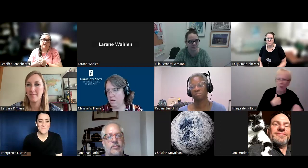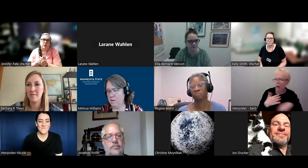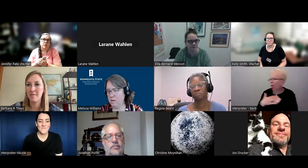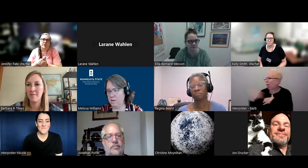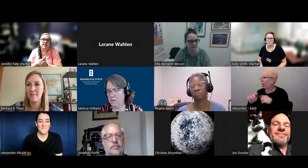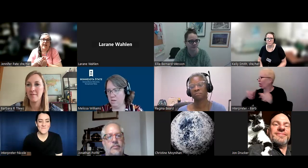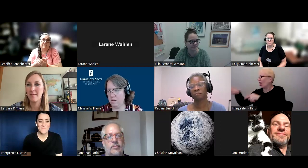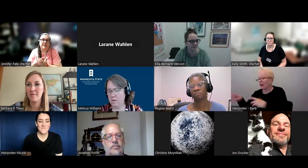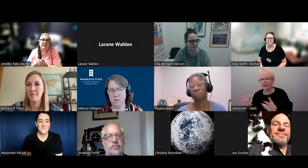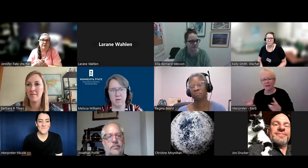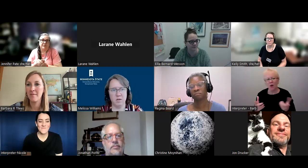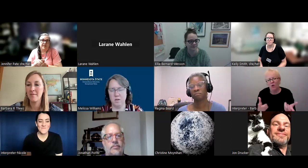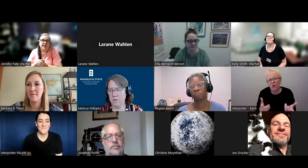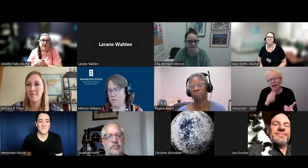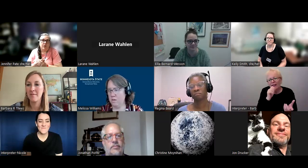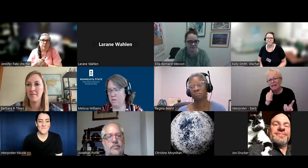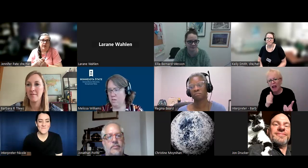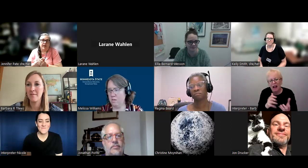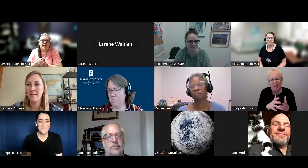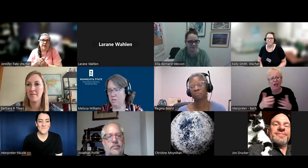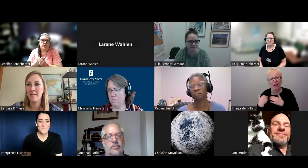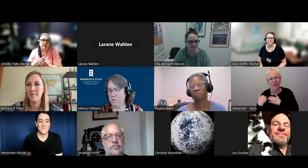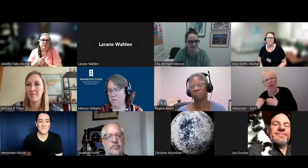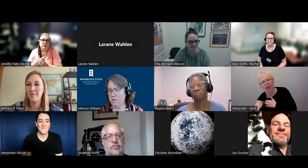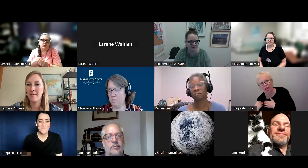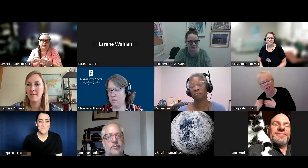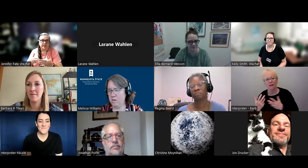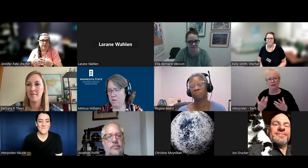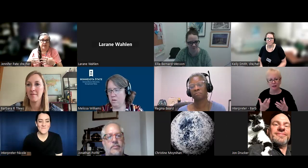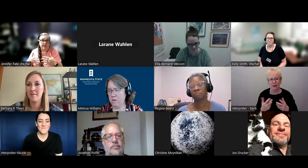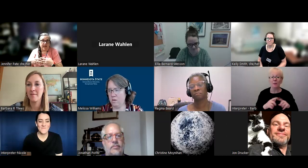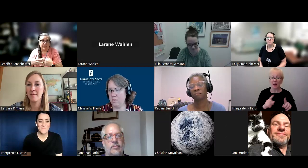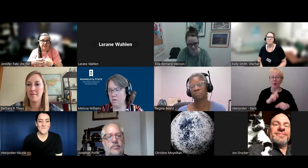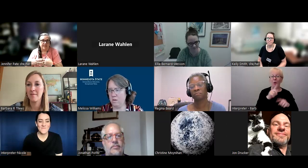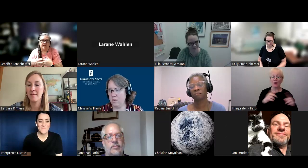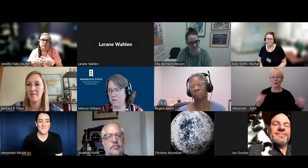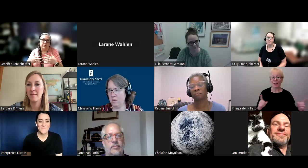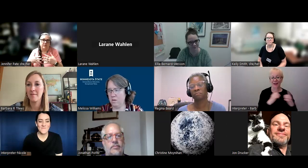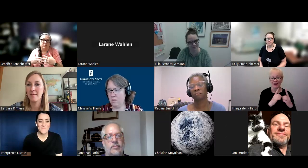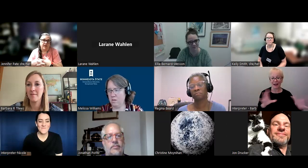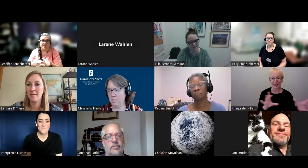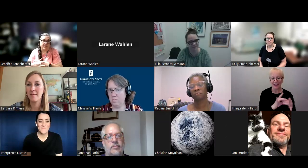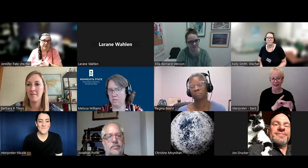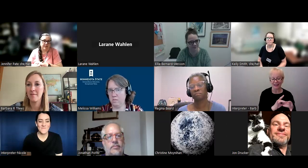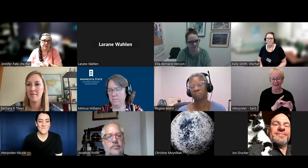And so it wasn't a heavy lift, but when we did connect, it was fantastic.